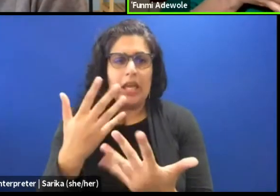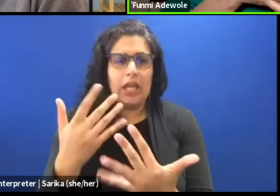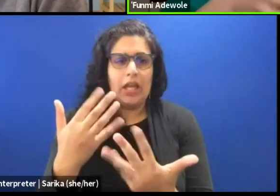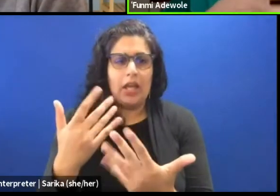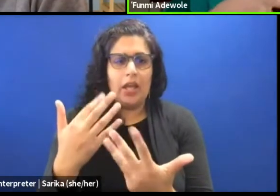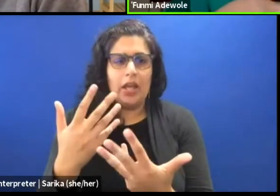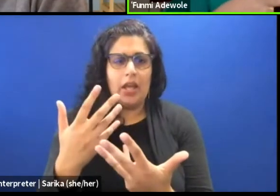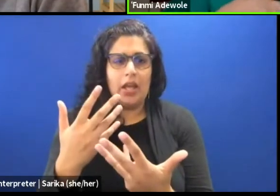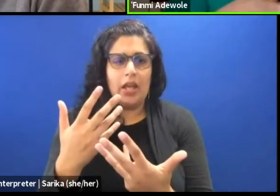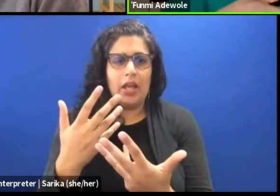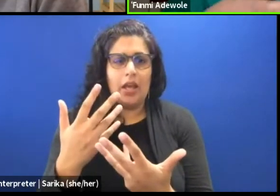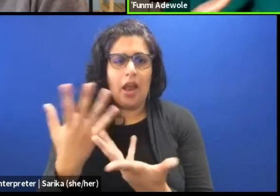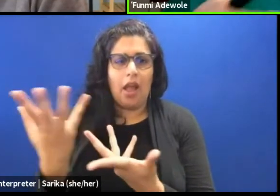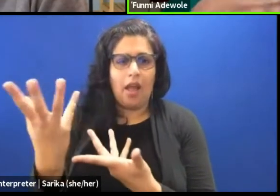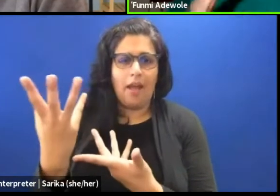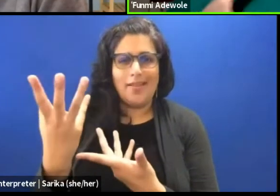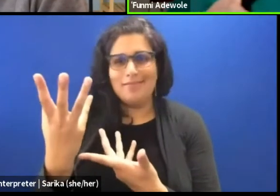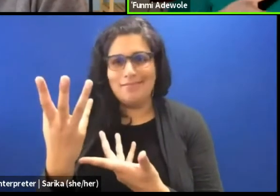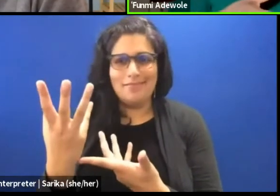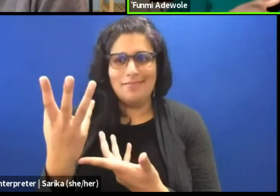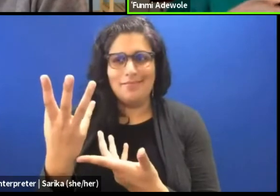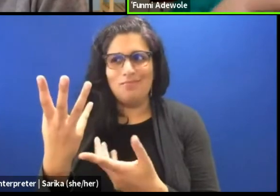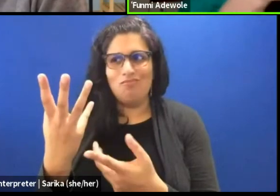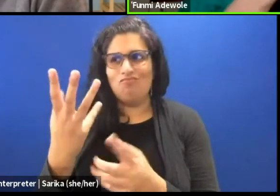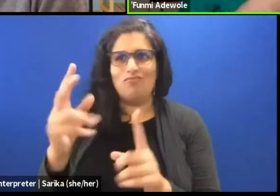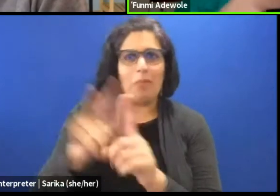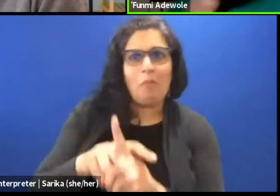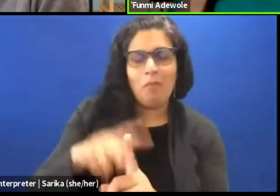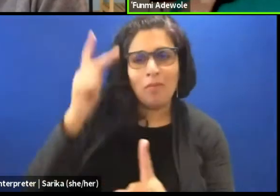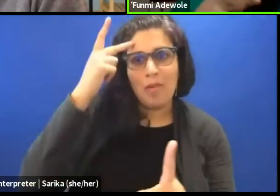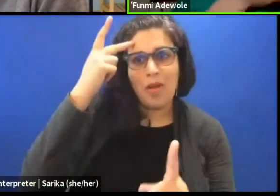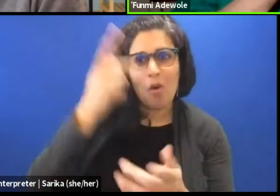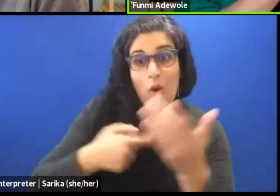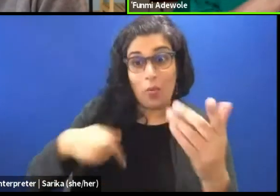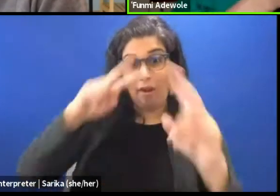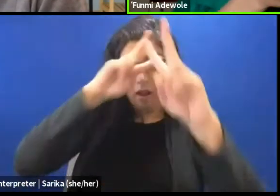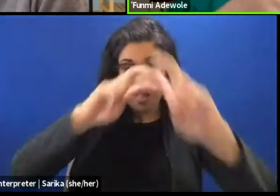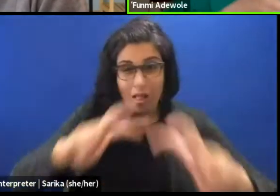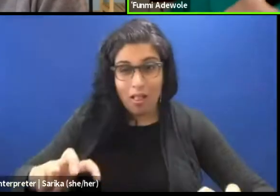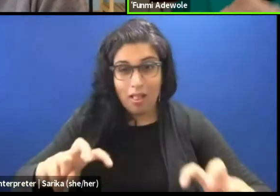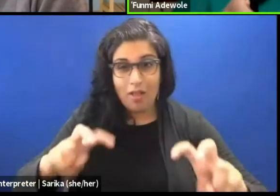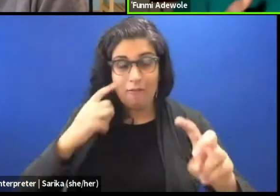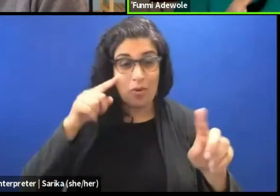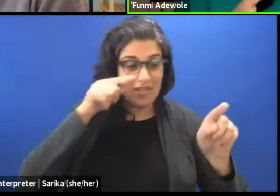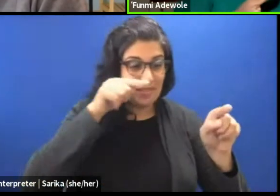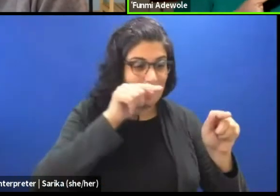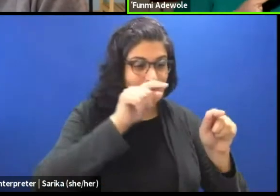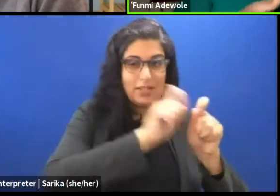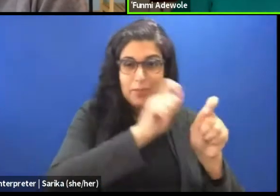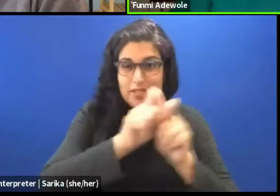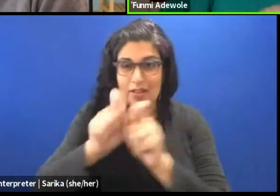the politics of what we are examining into these particular actions, you know?